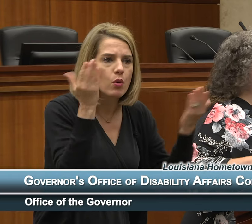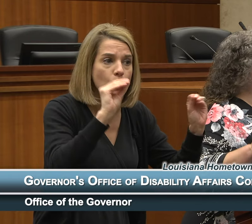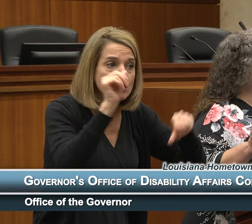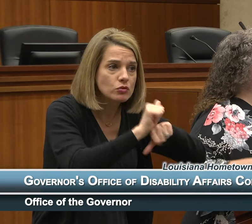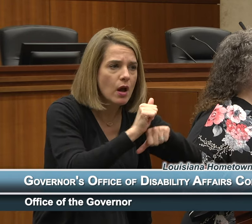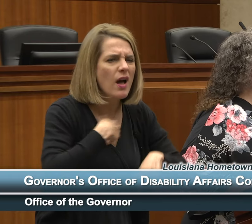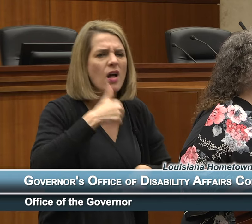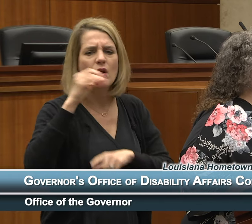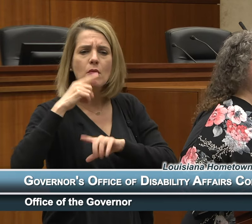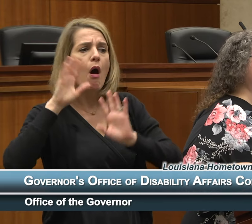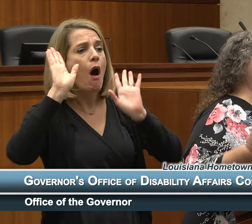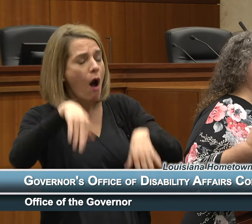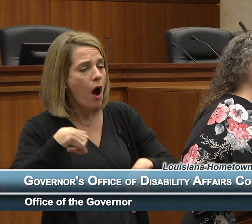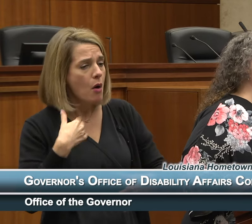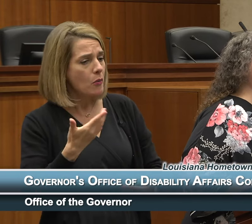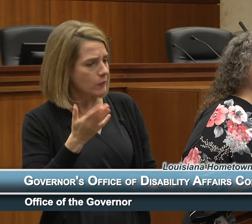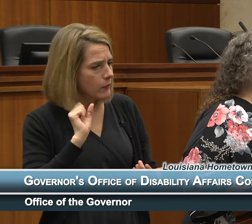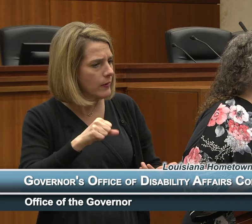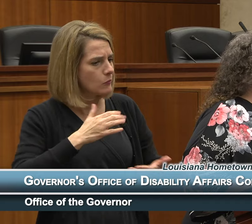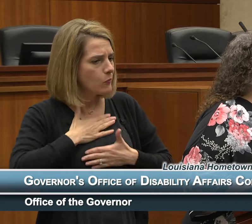say no we'd be happy to hire them if they could only get in the front door